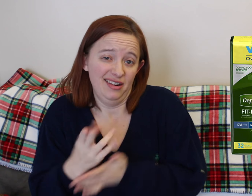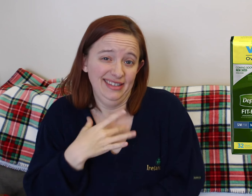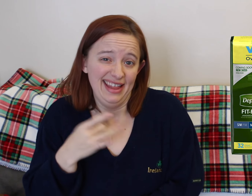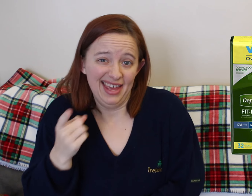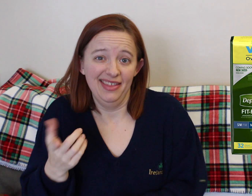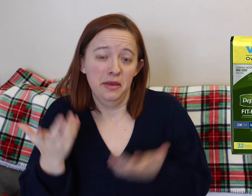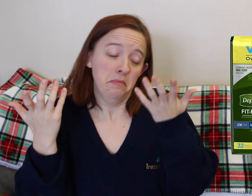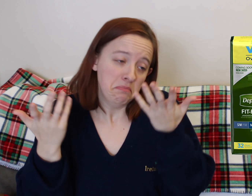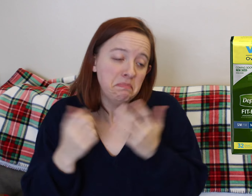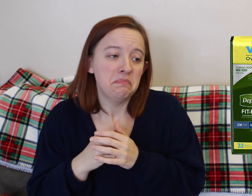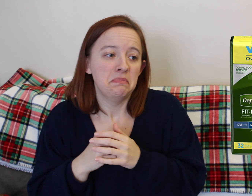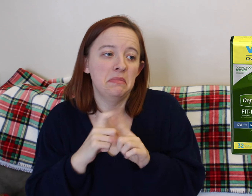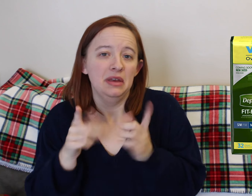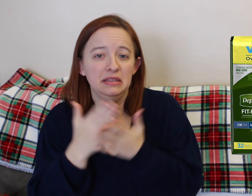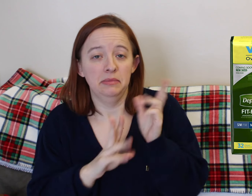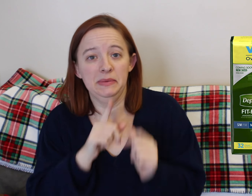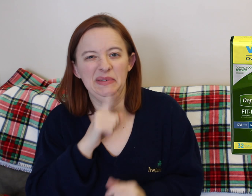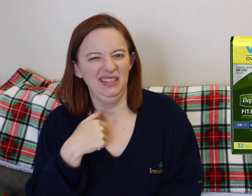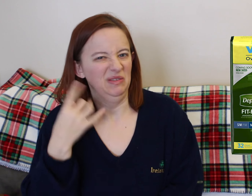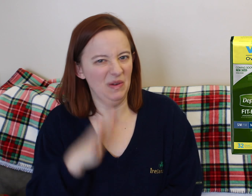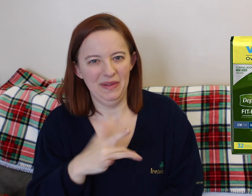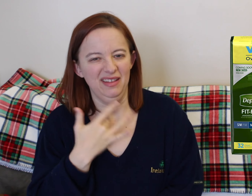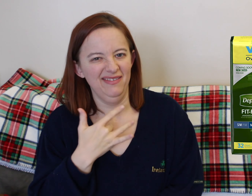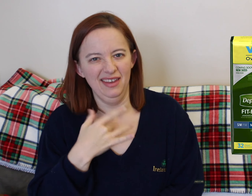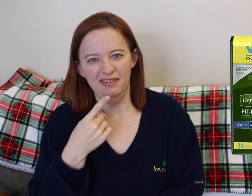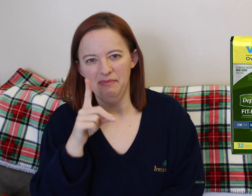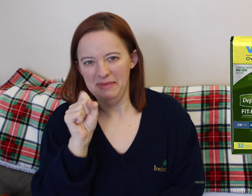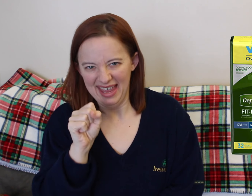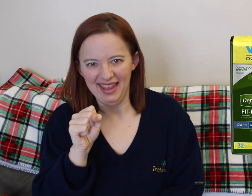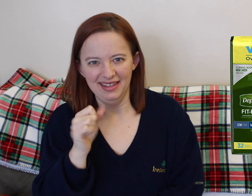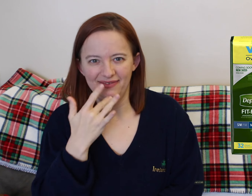I brought some and I never used them. I just used, like the hospital had really thick pads.